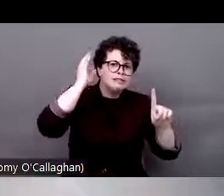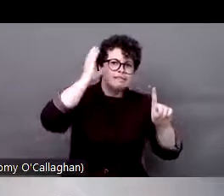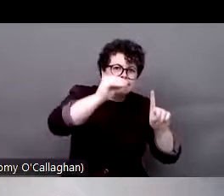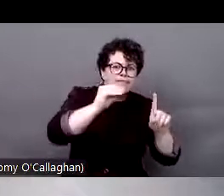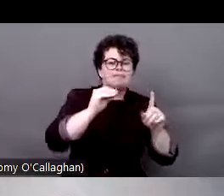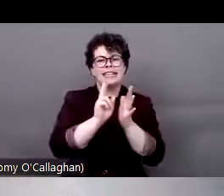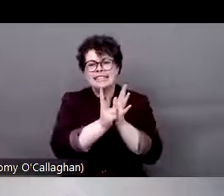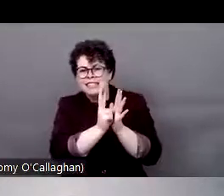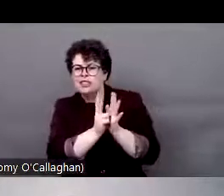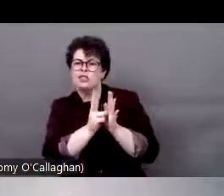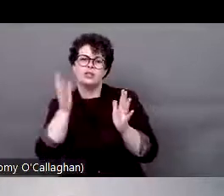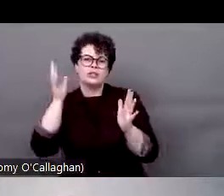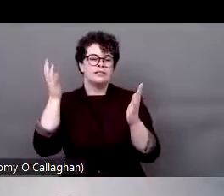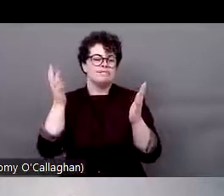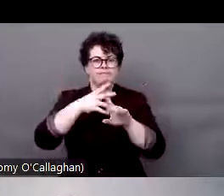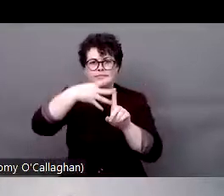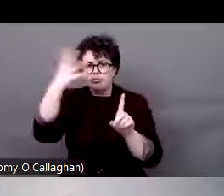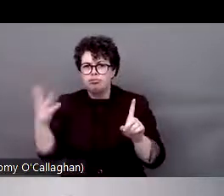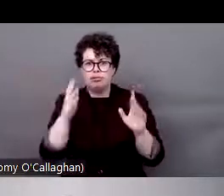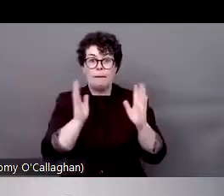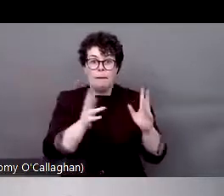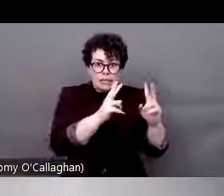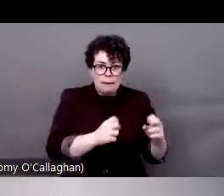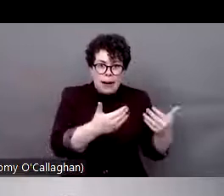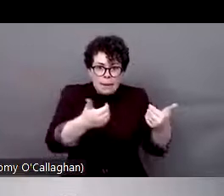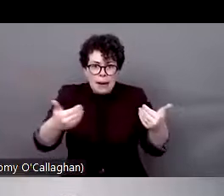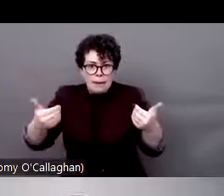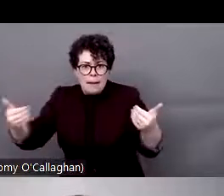that Chirikli have been doing on this.